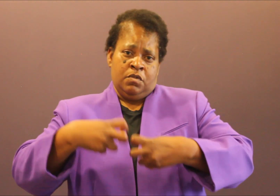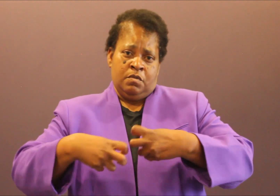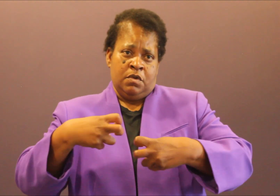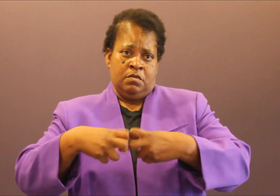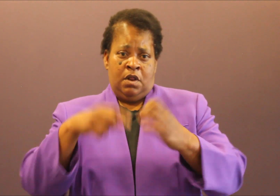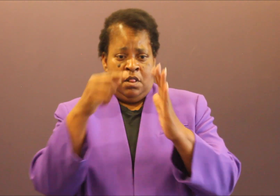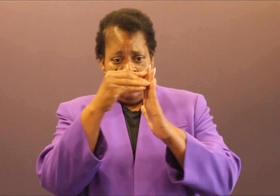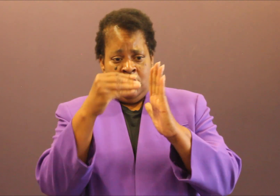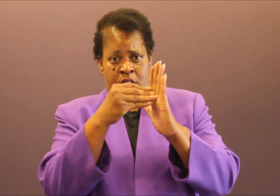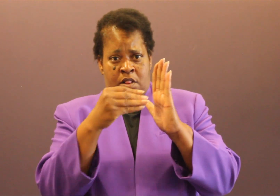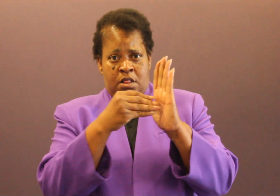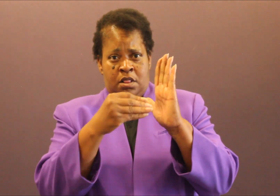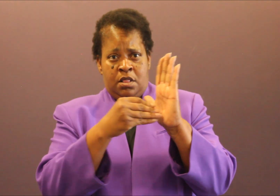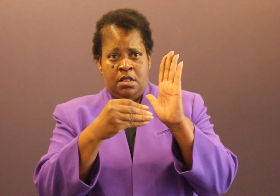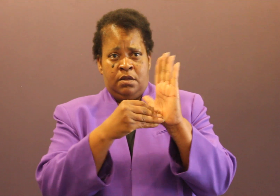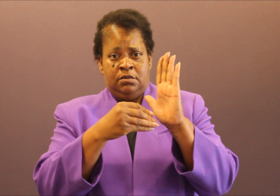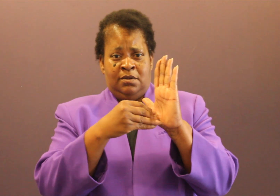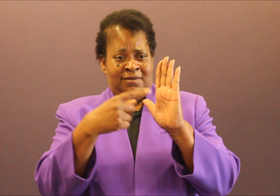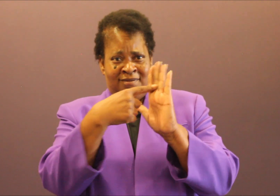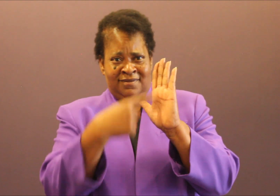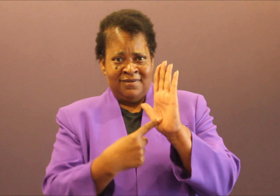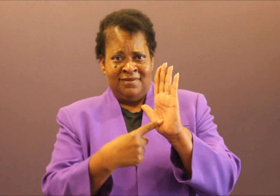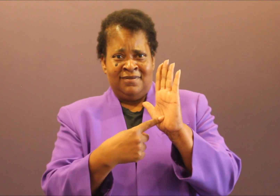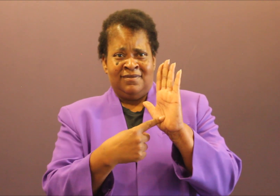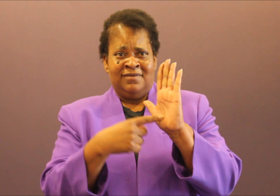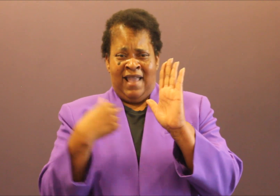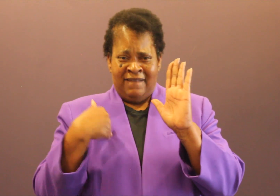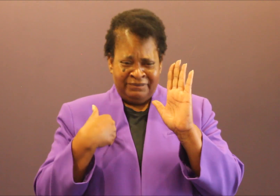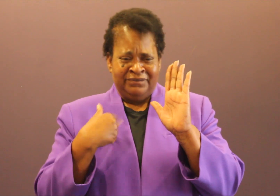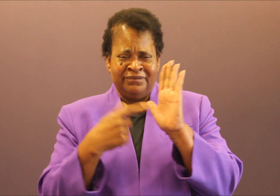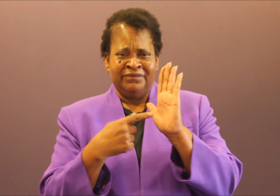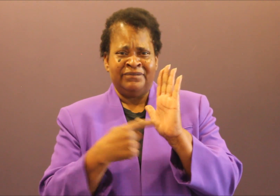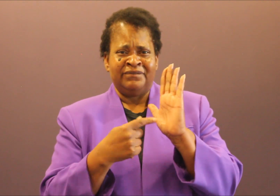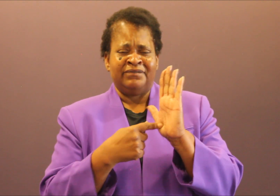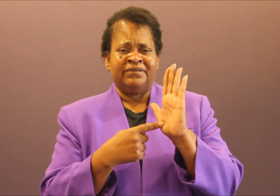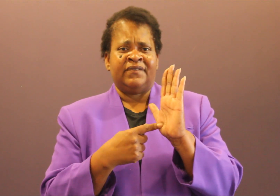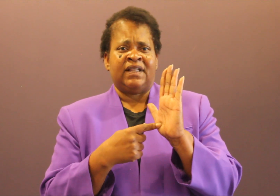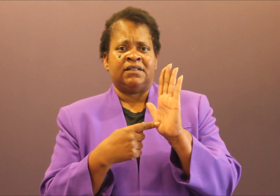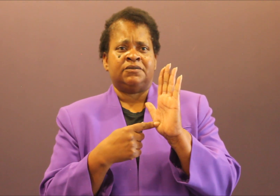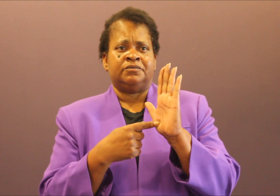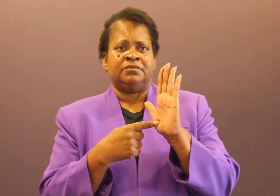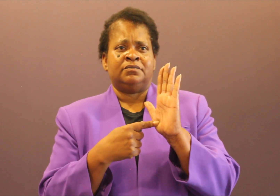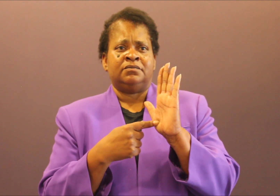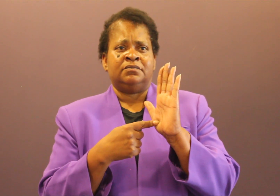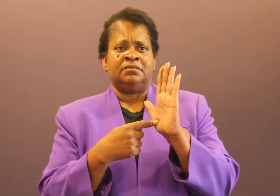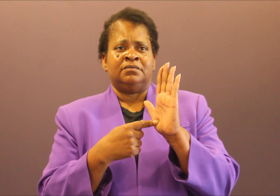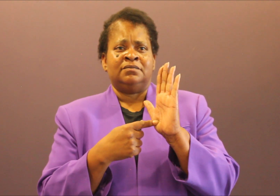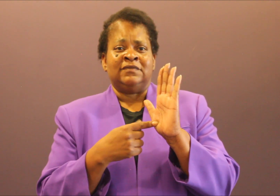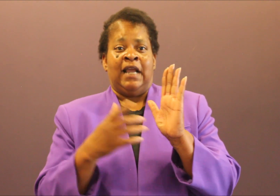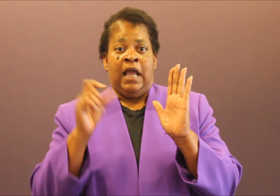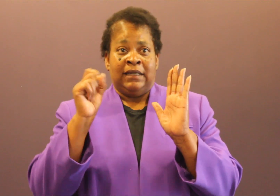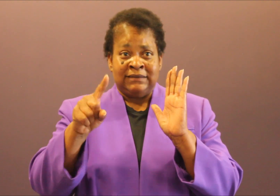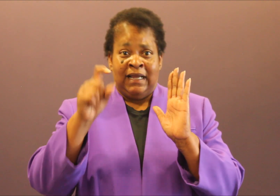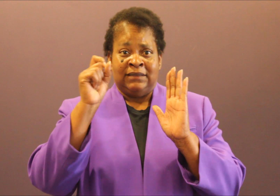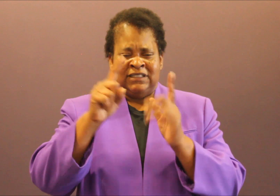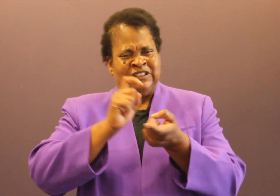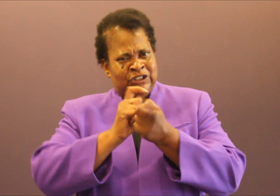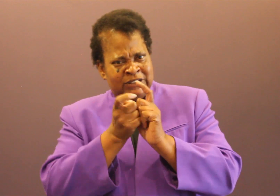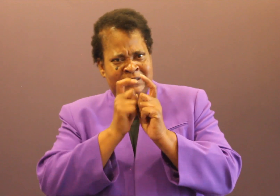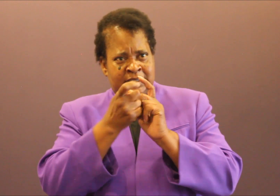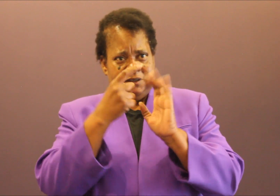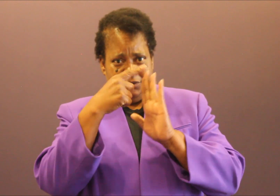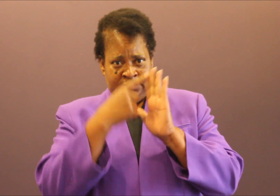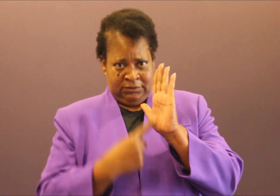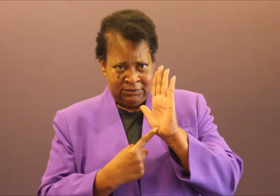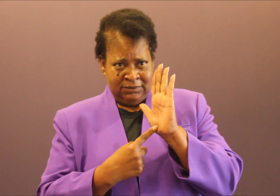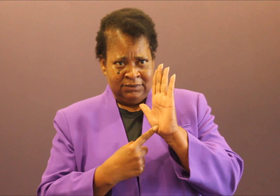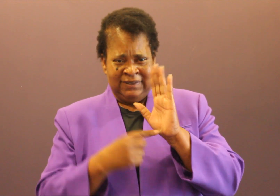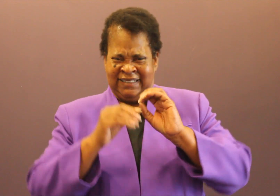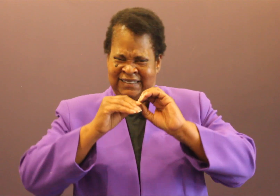public police problem. There have been demands that have been laid at the table-- clear,